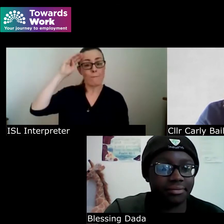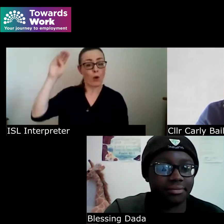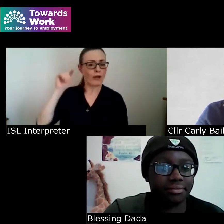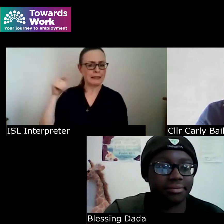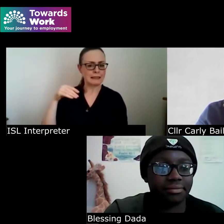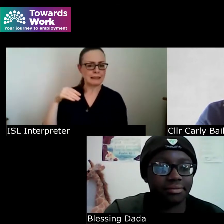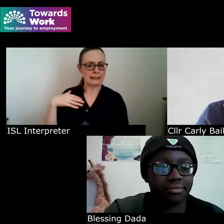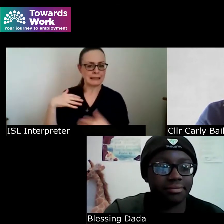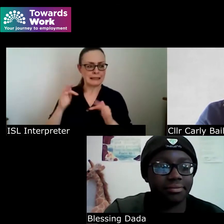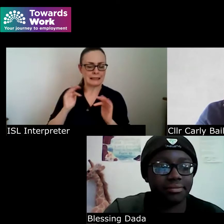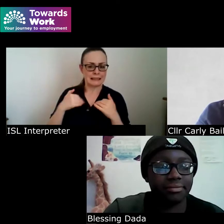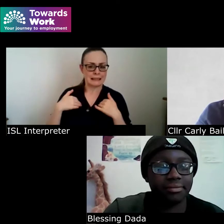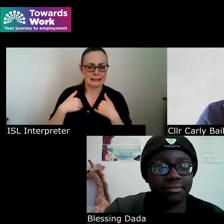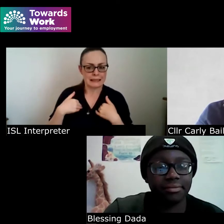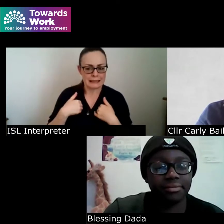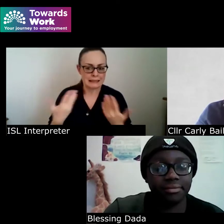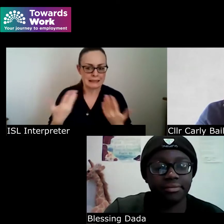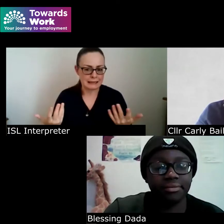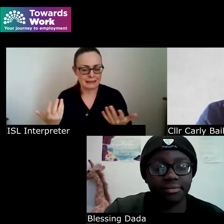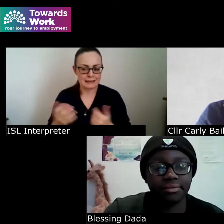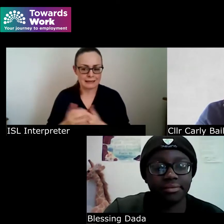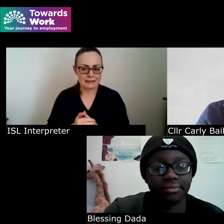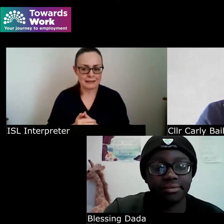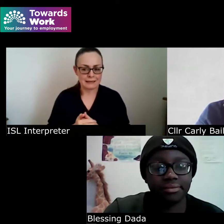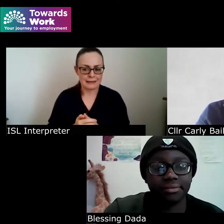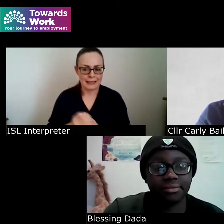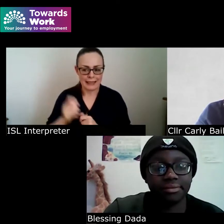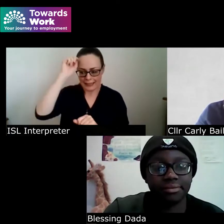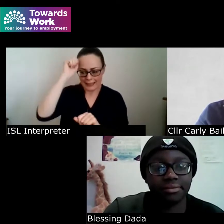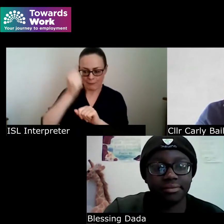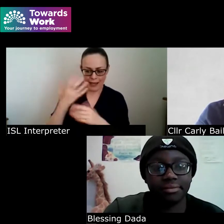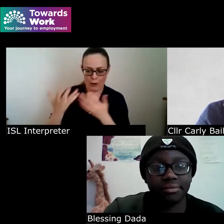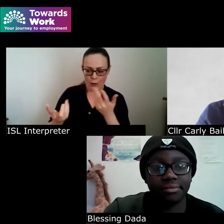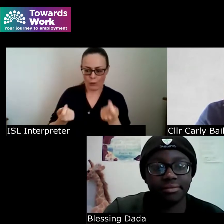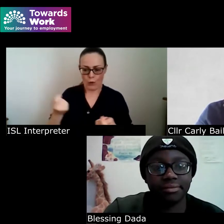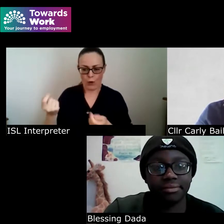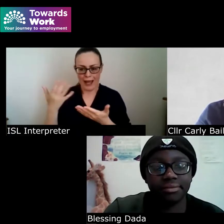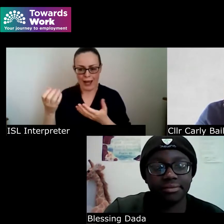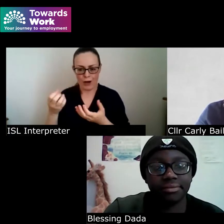is a realistic fear as to okay how am I going to cope how am I going to accommodate this person